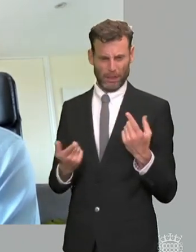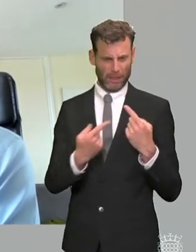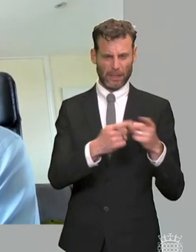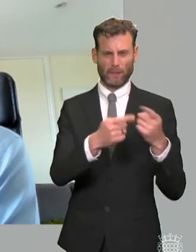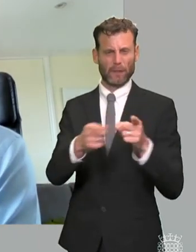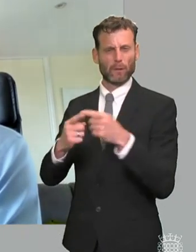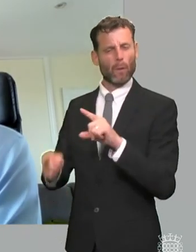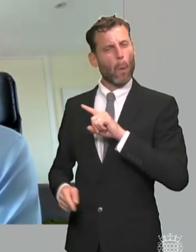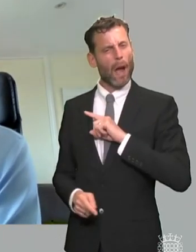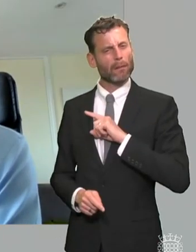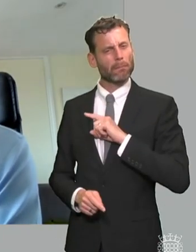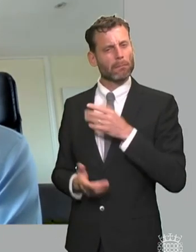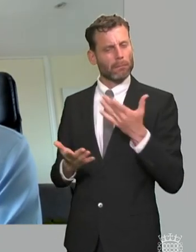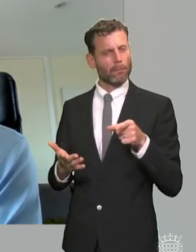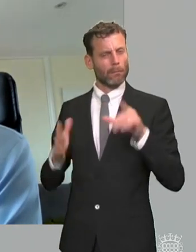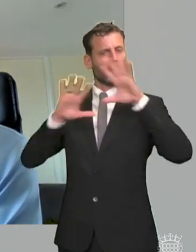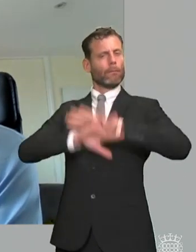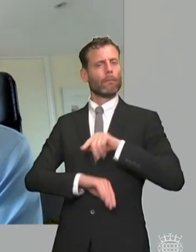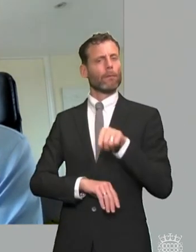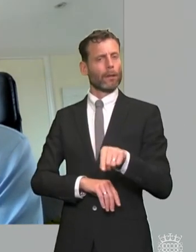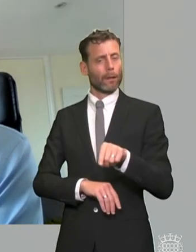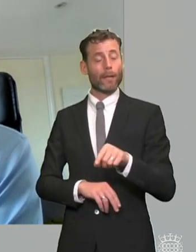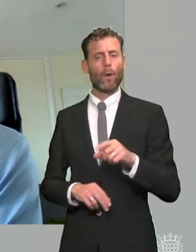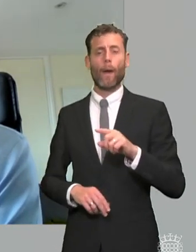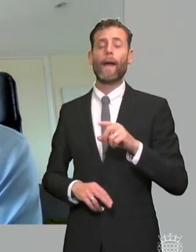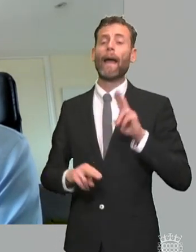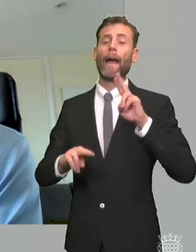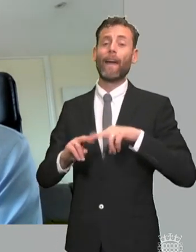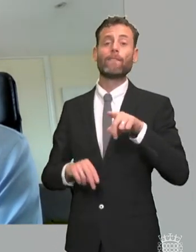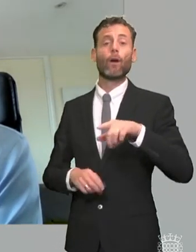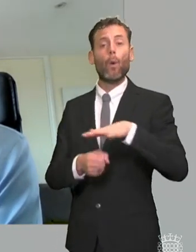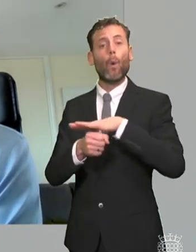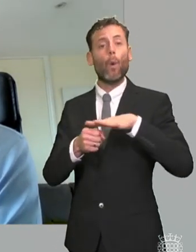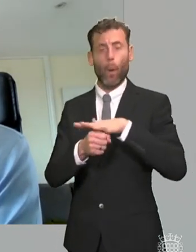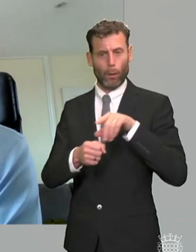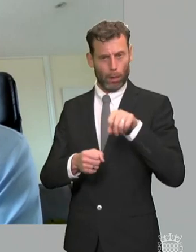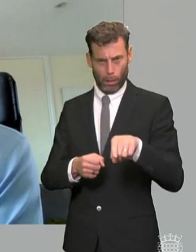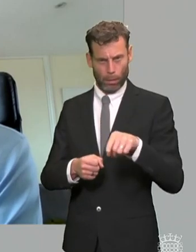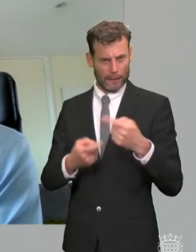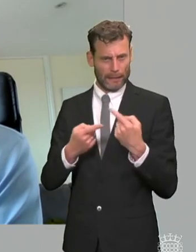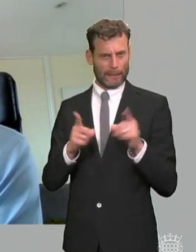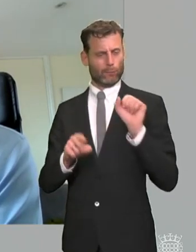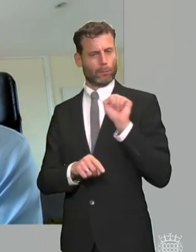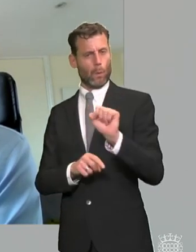and what is then the accountability that we can bring to bear when we see that variation